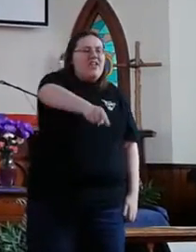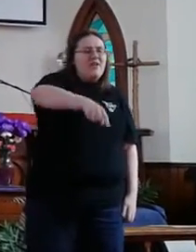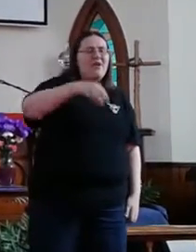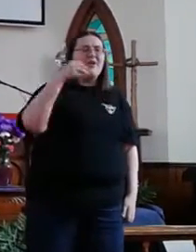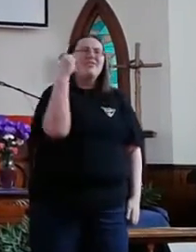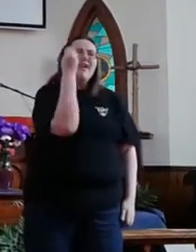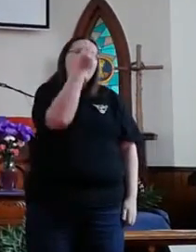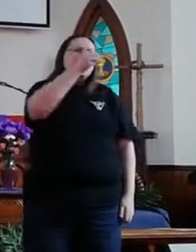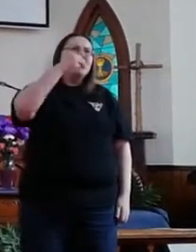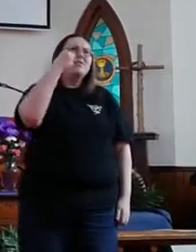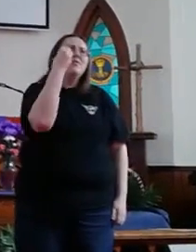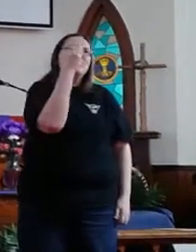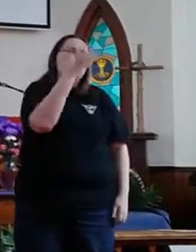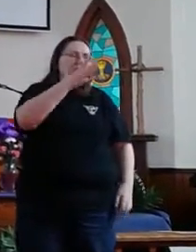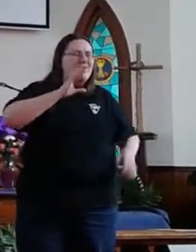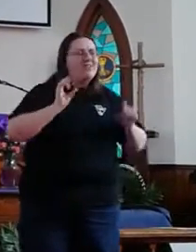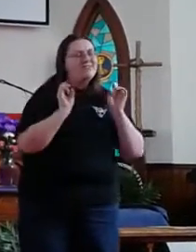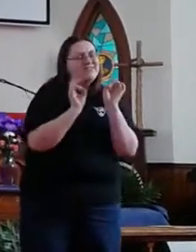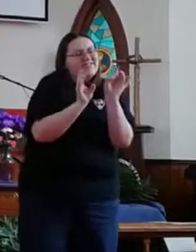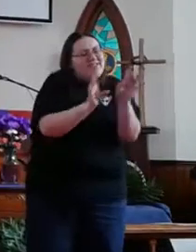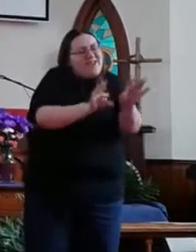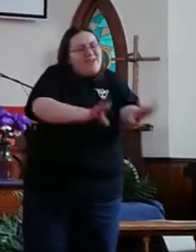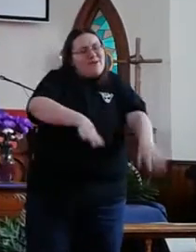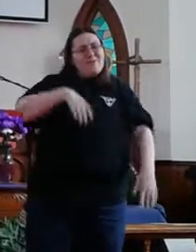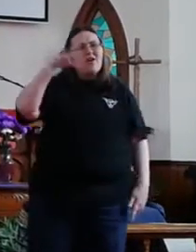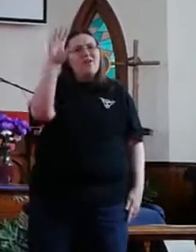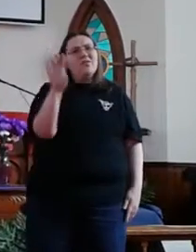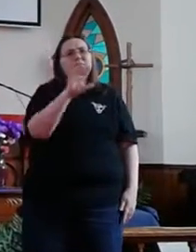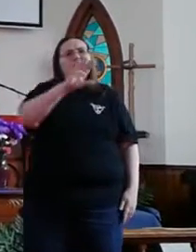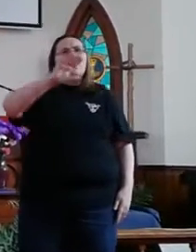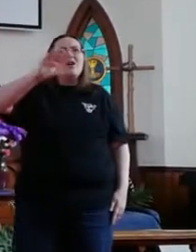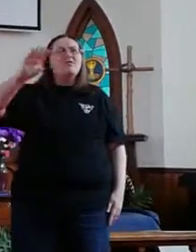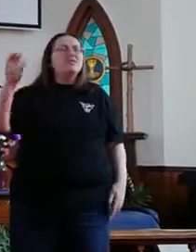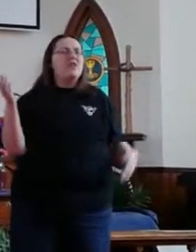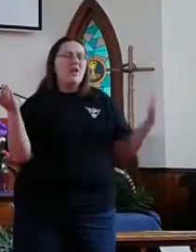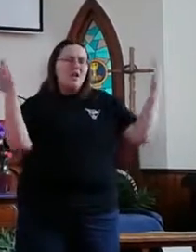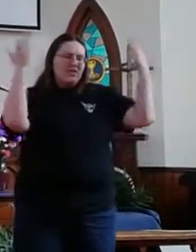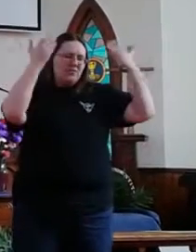There on that beautiful terrible cross